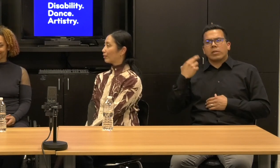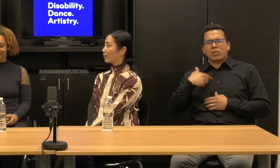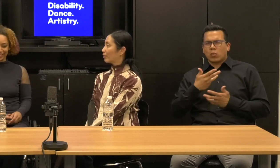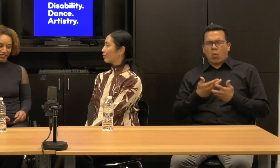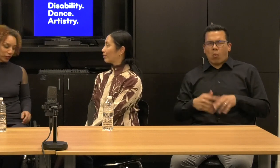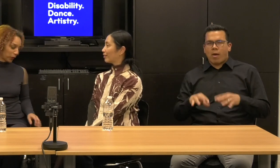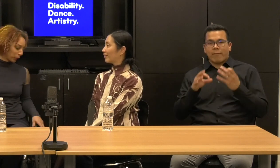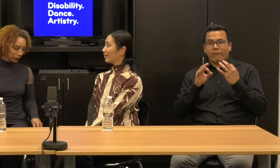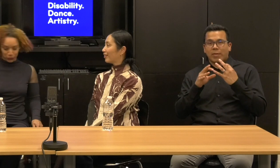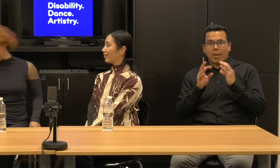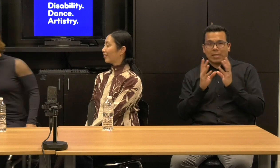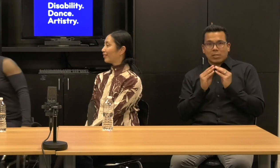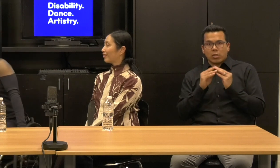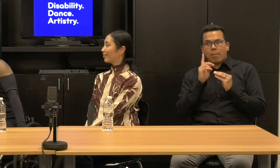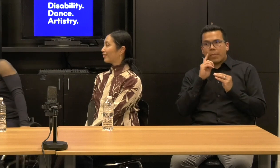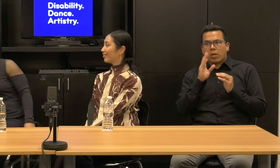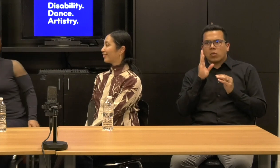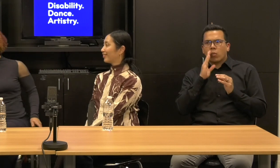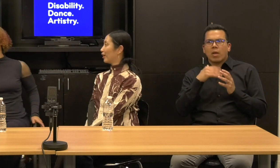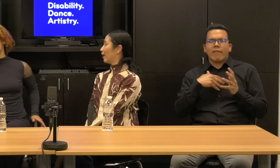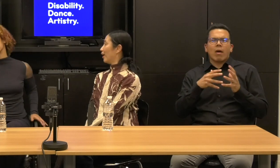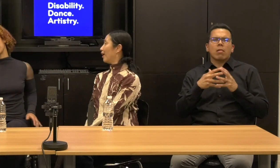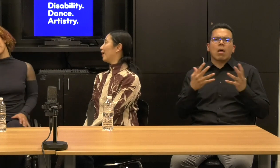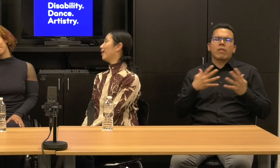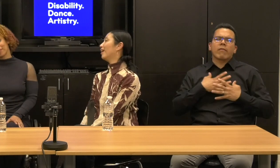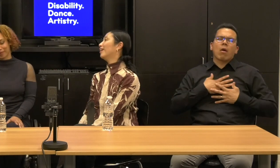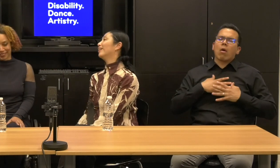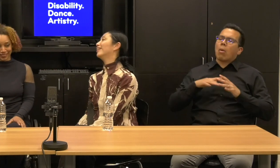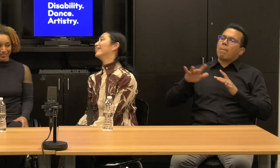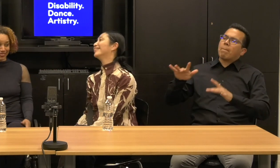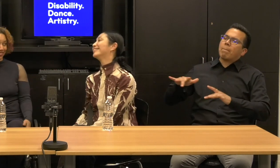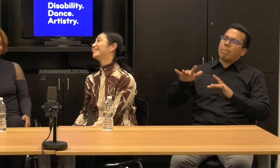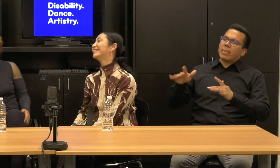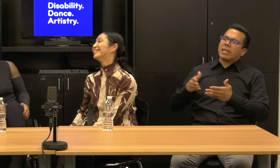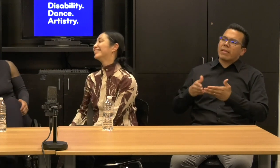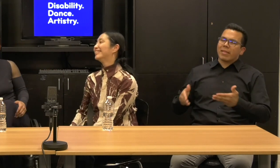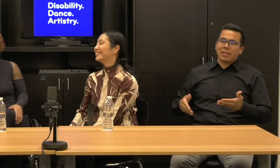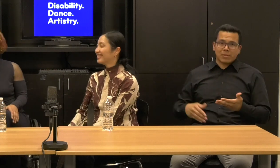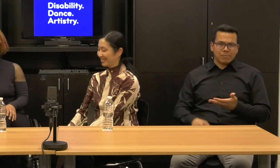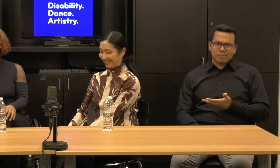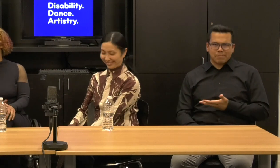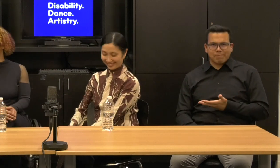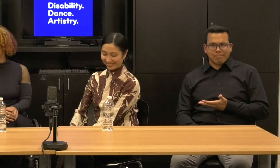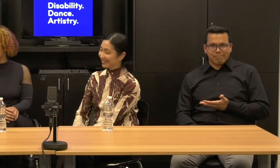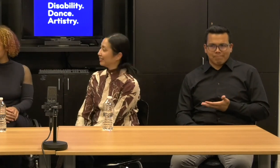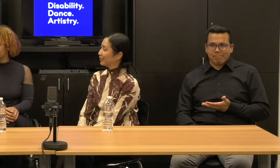where you get a lot of the pitty stuff. Right? So, so thinking about theories of change, right?